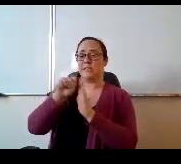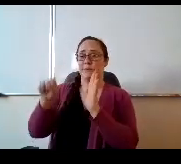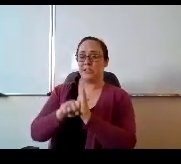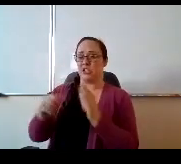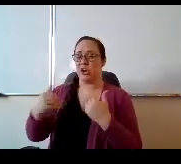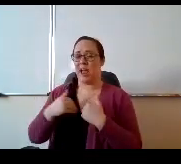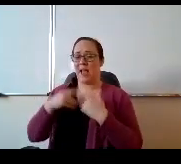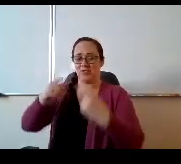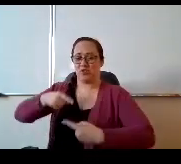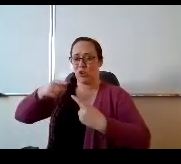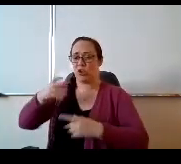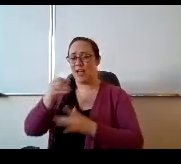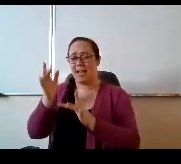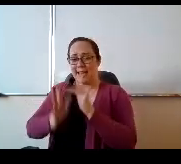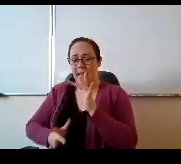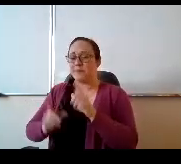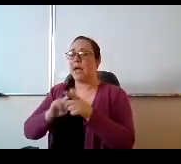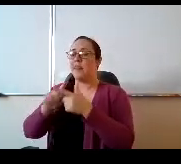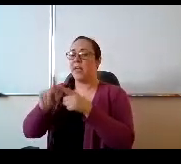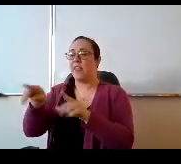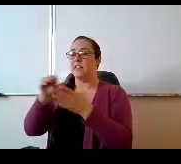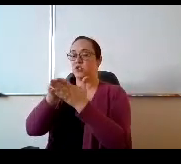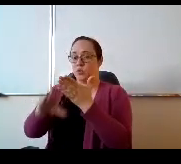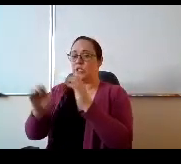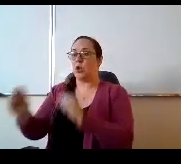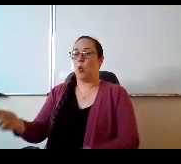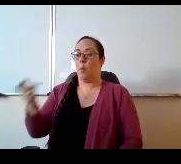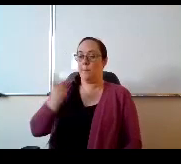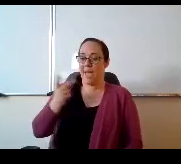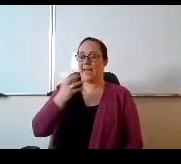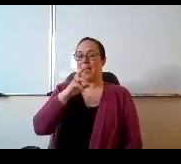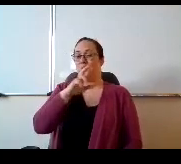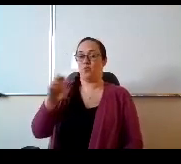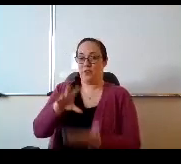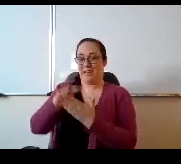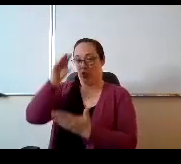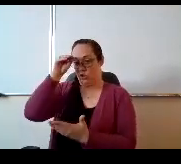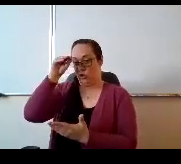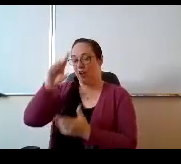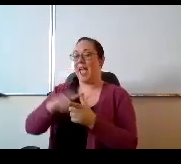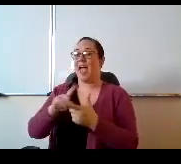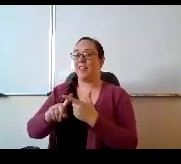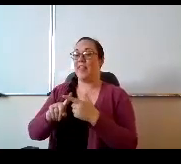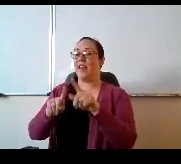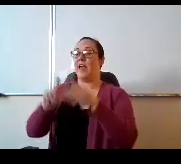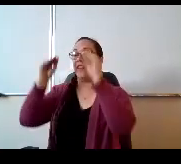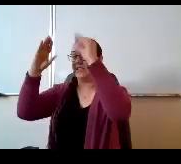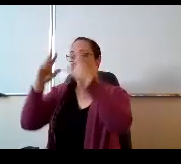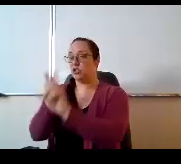then they can go back and relearn those. And our teachers are then going back and modifying the grades.